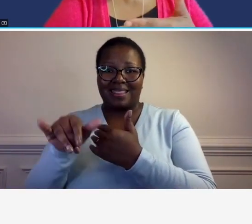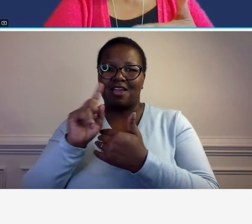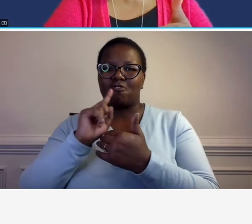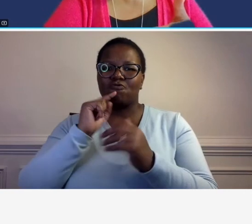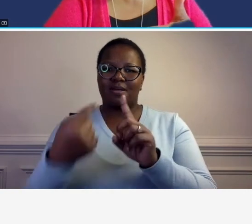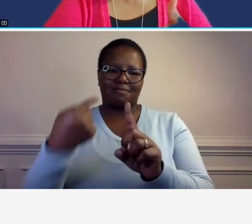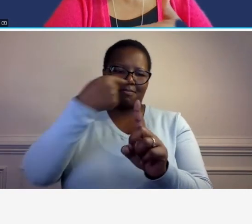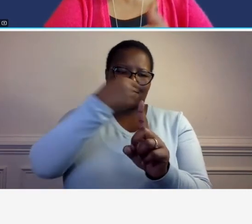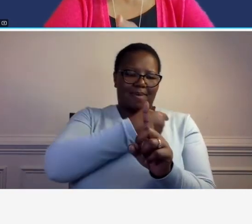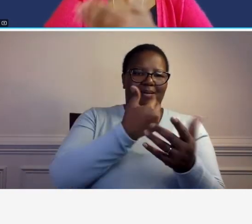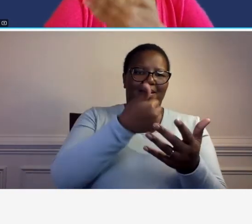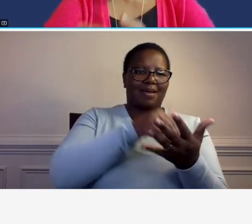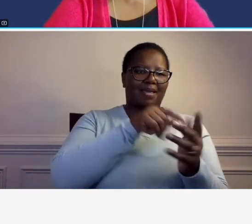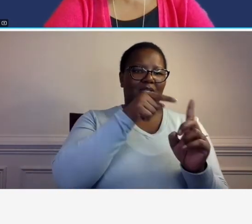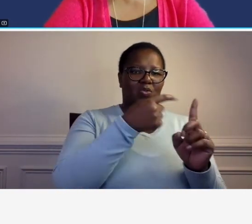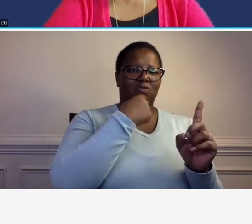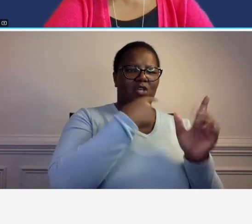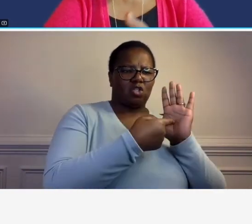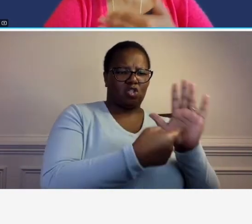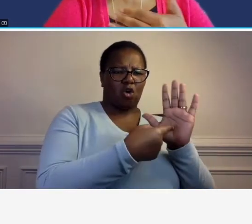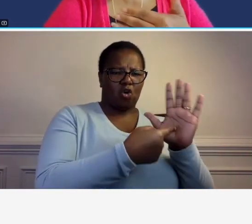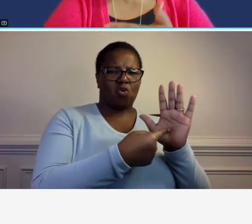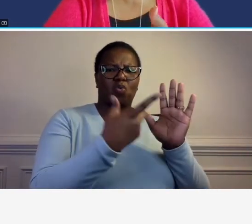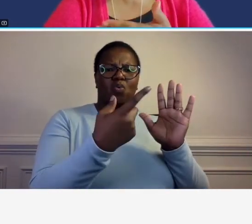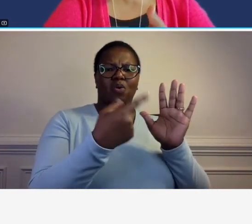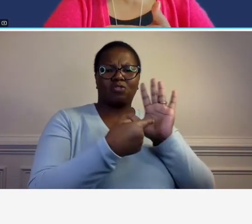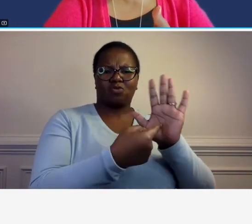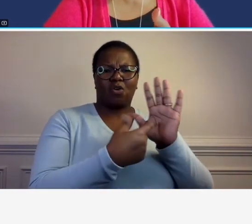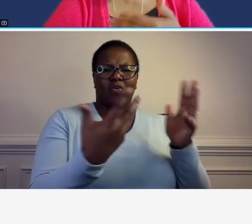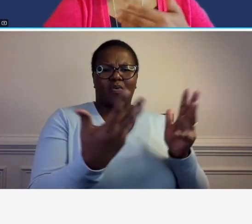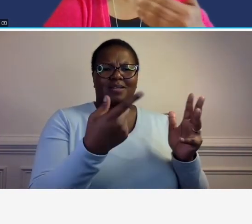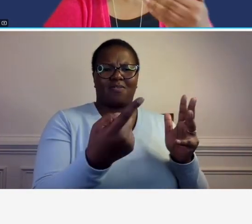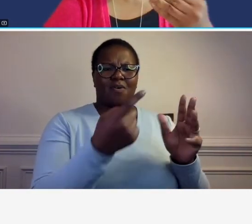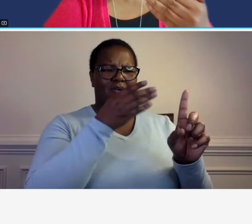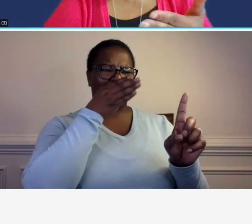direct costs and we showed that there were three contracts you have to be able to identify what